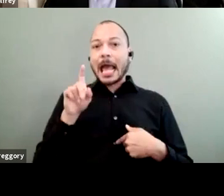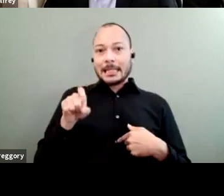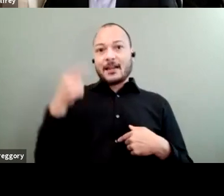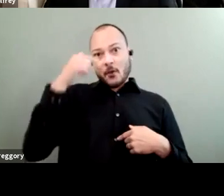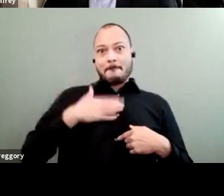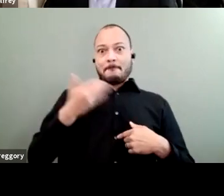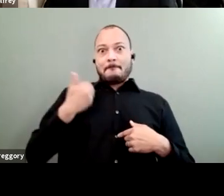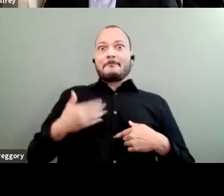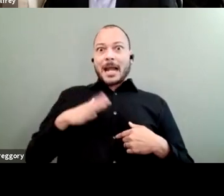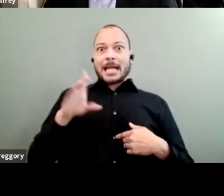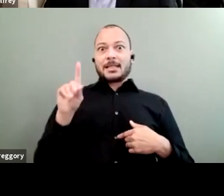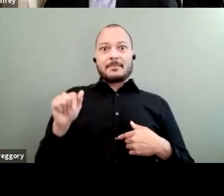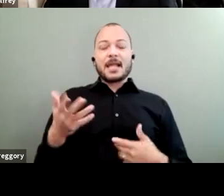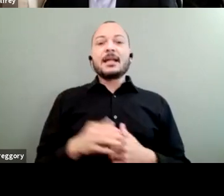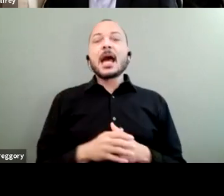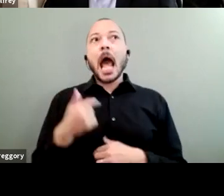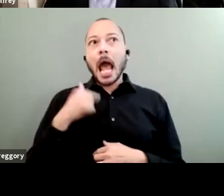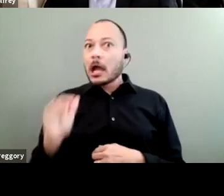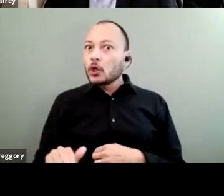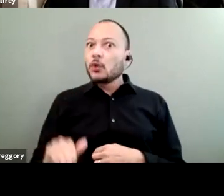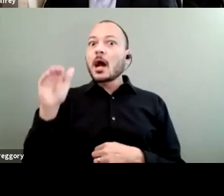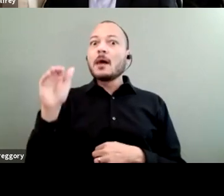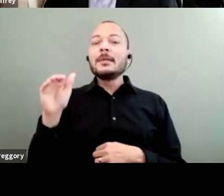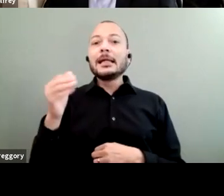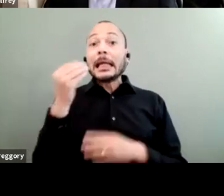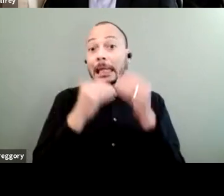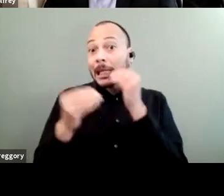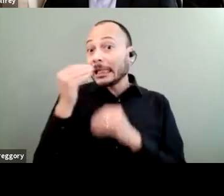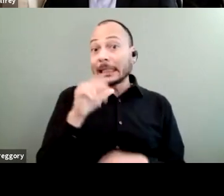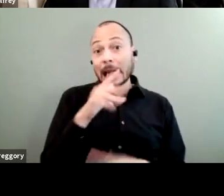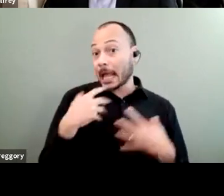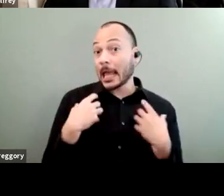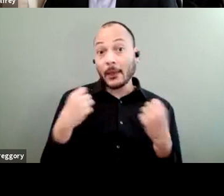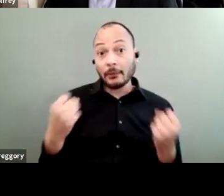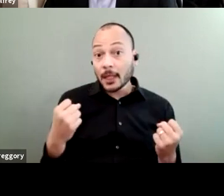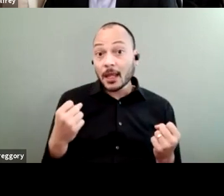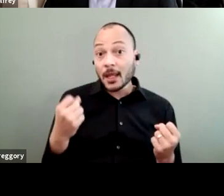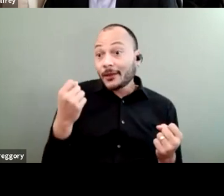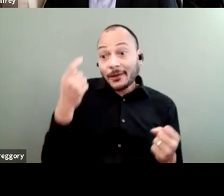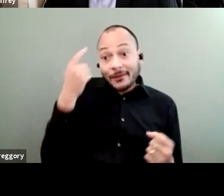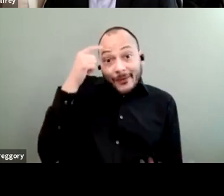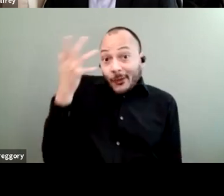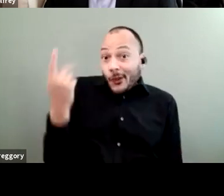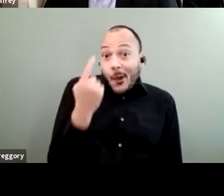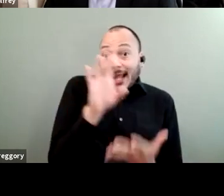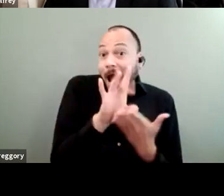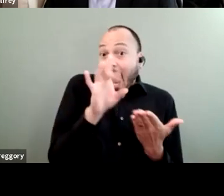I grew up eating very unhealthily because those were the only options available for us.